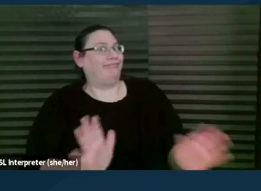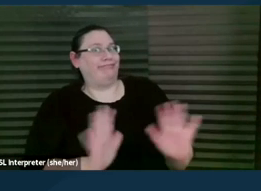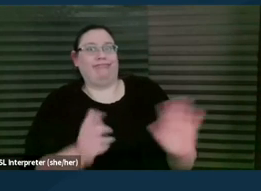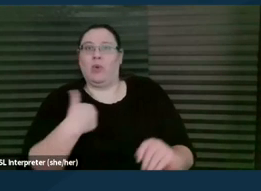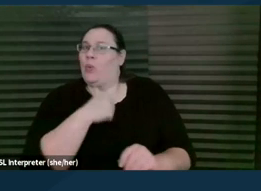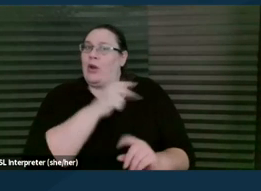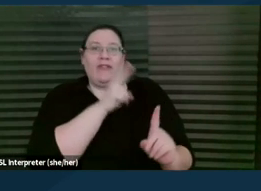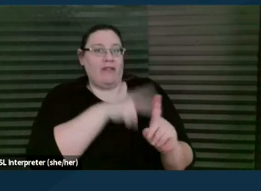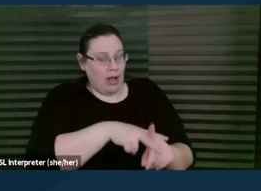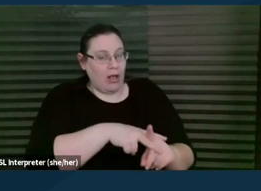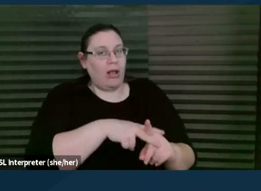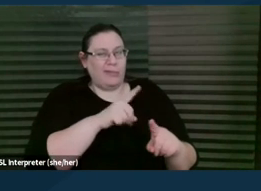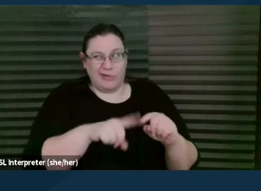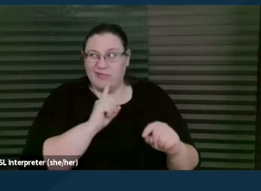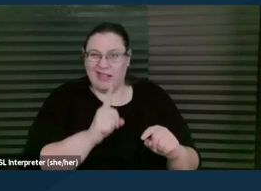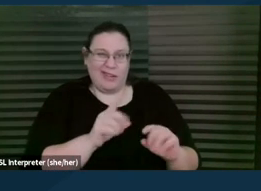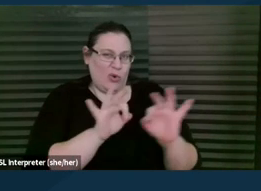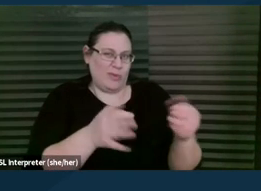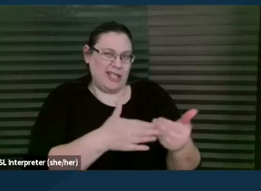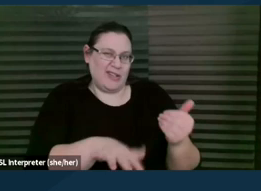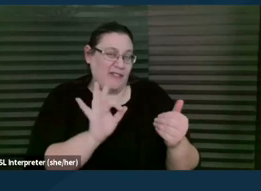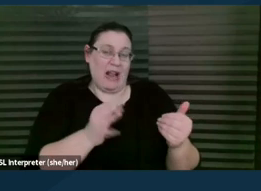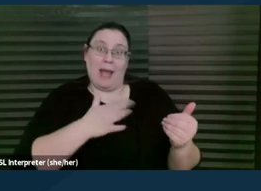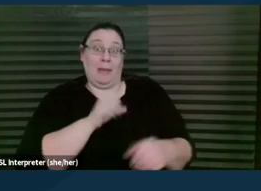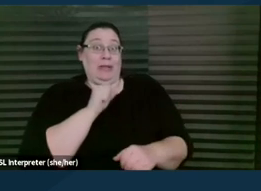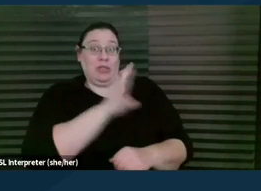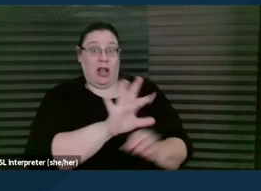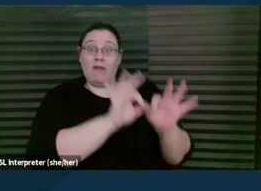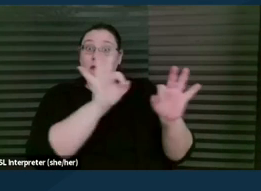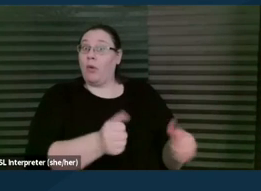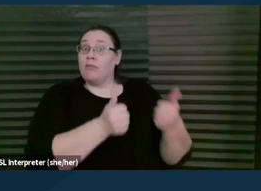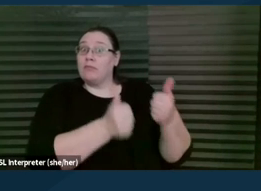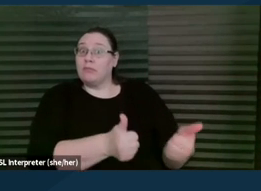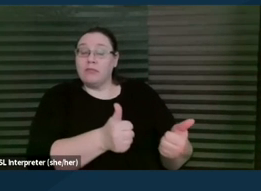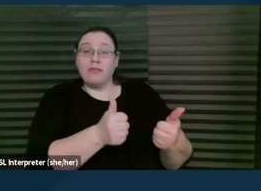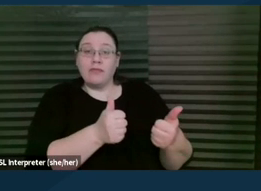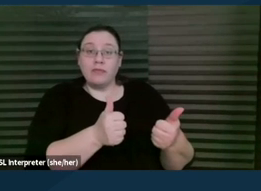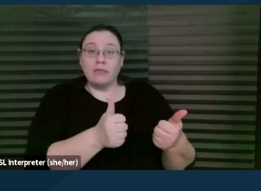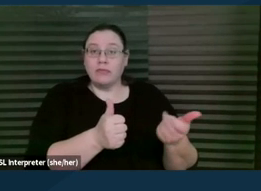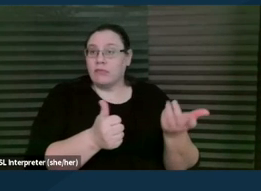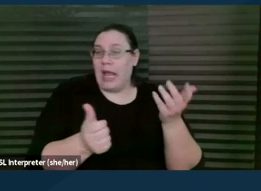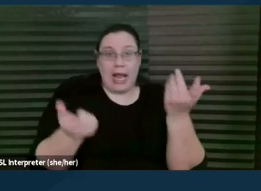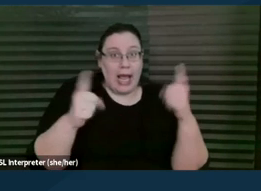but the forms are pretty accessible. I'm happy to send you the forms," and so on. It is not at all unusual to have the parent then send back